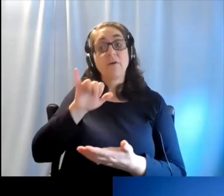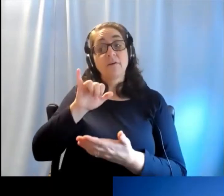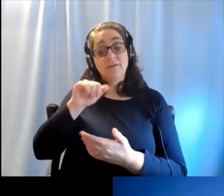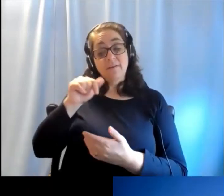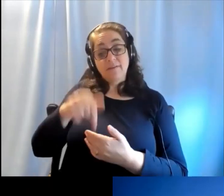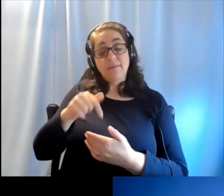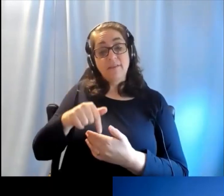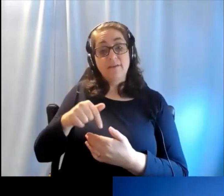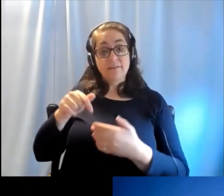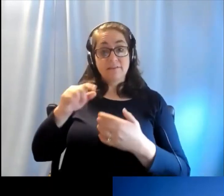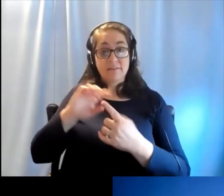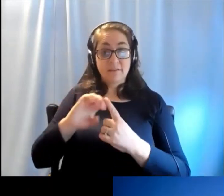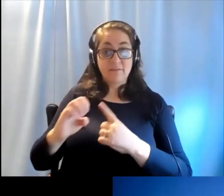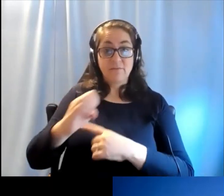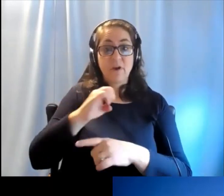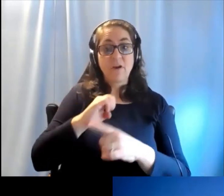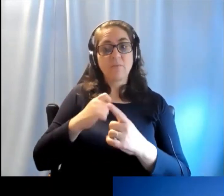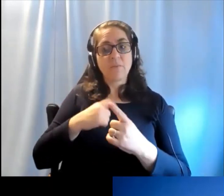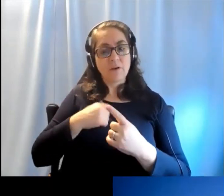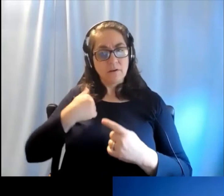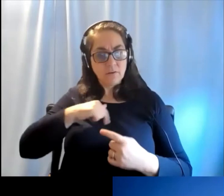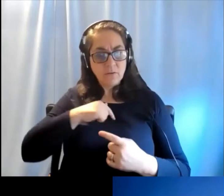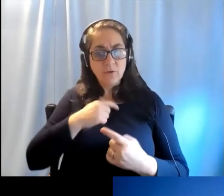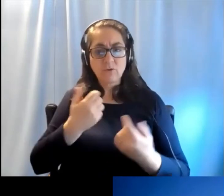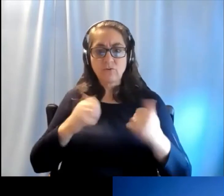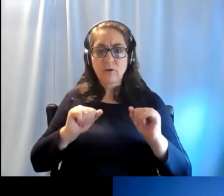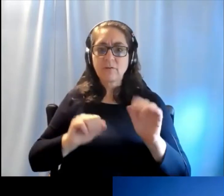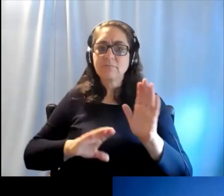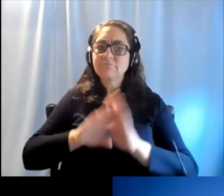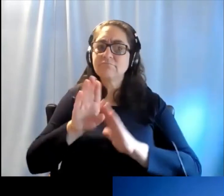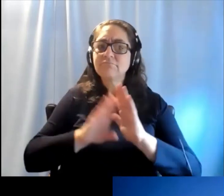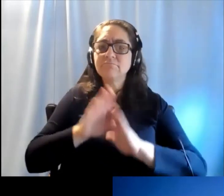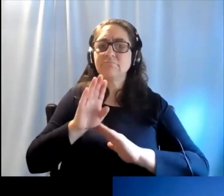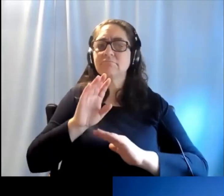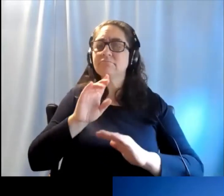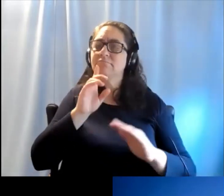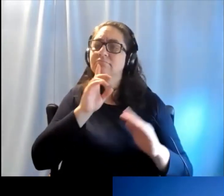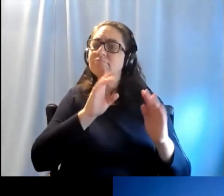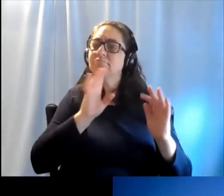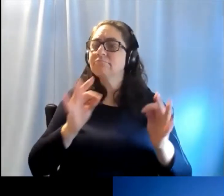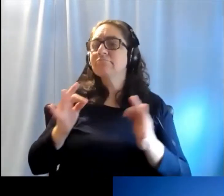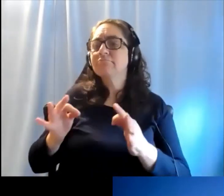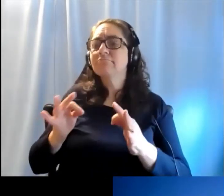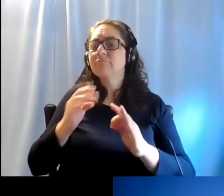in this environment, we are trying to create through developing certain recommendations,